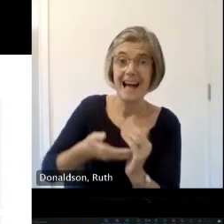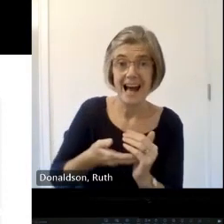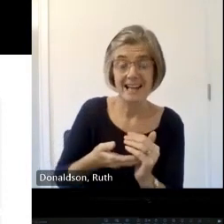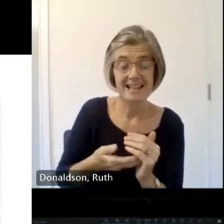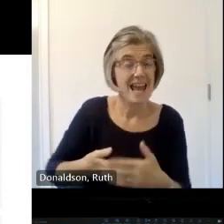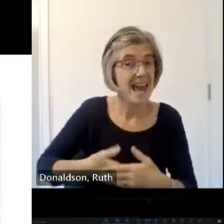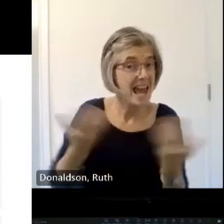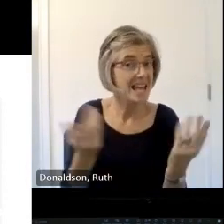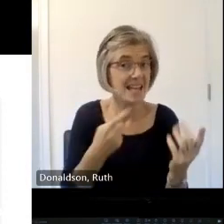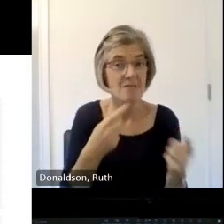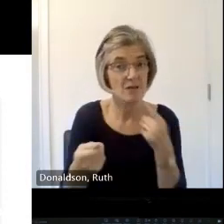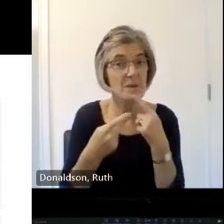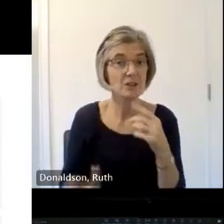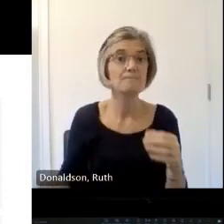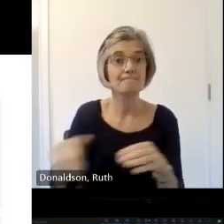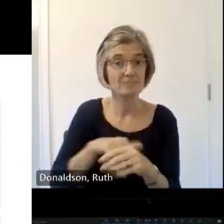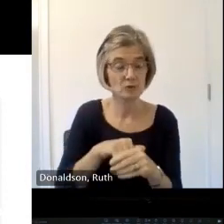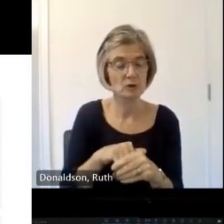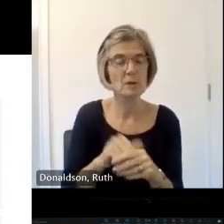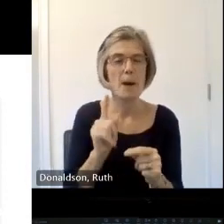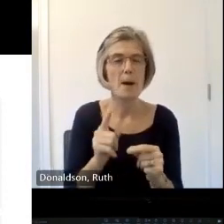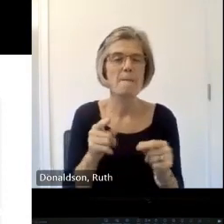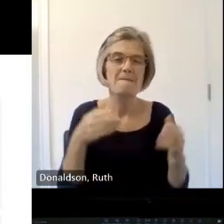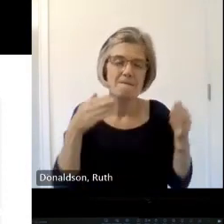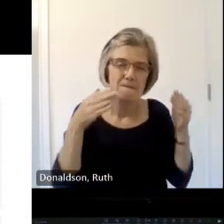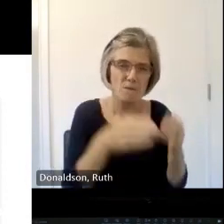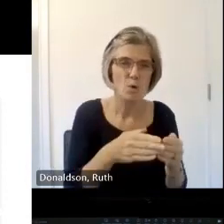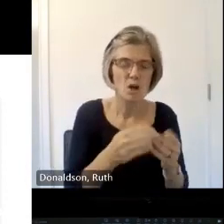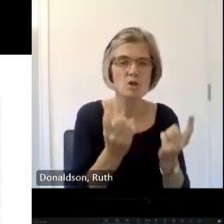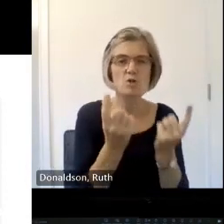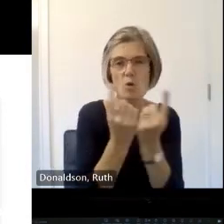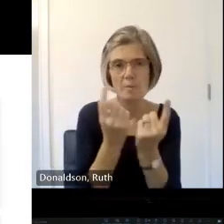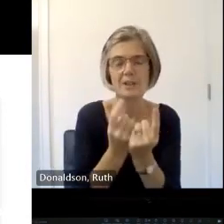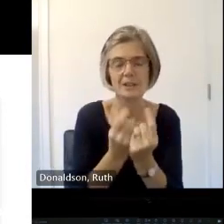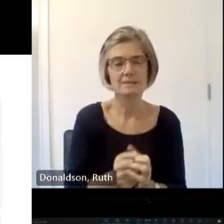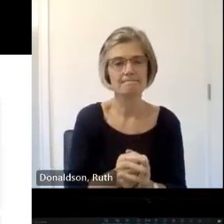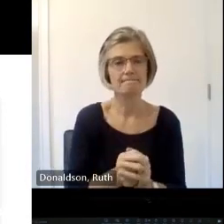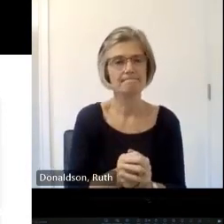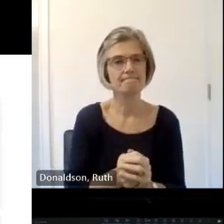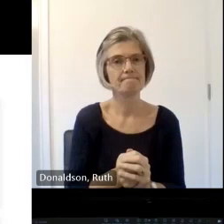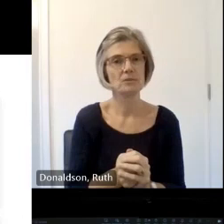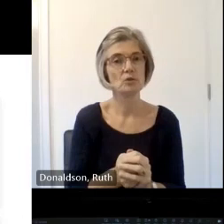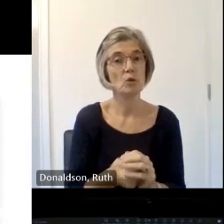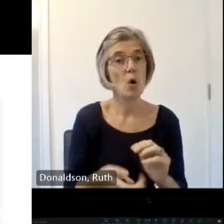what happens to the objects that can't be sold they stay with the truck stay it's just a very